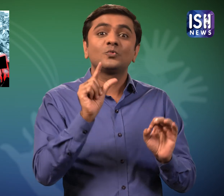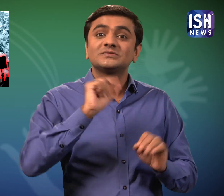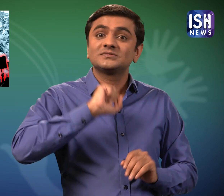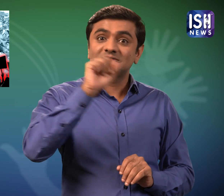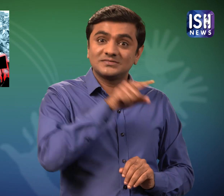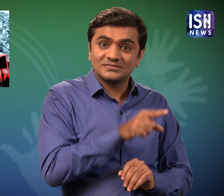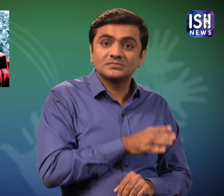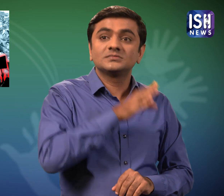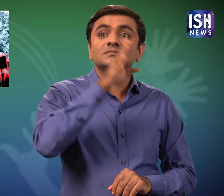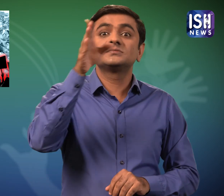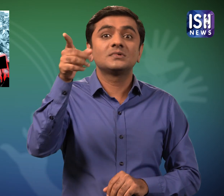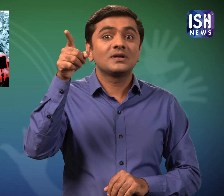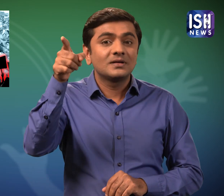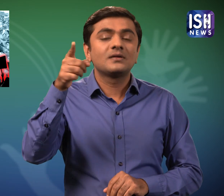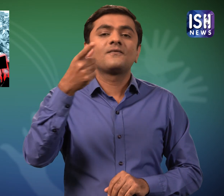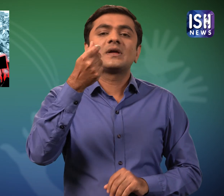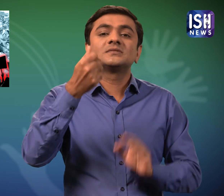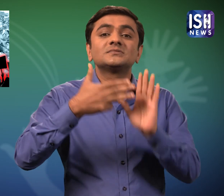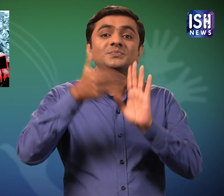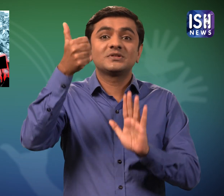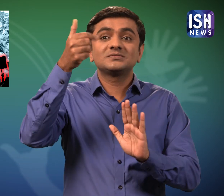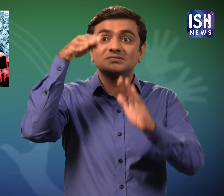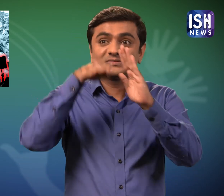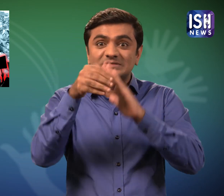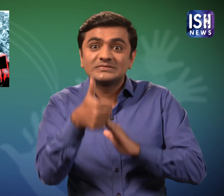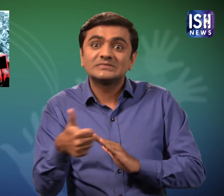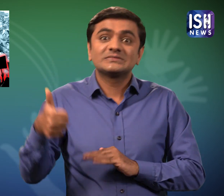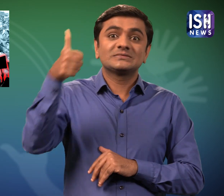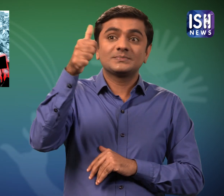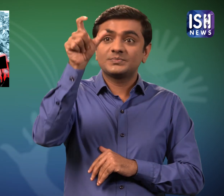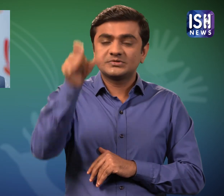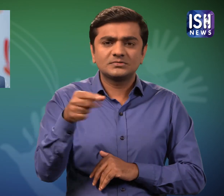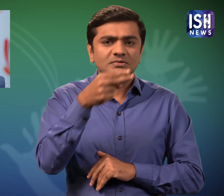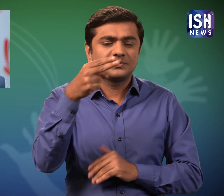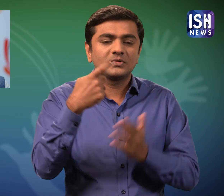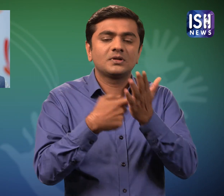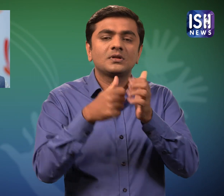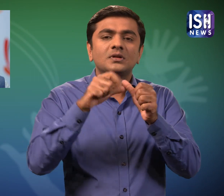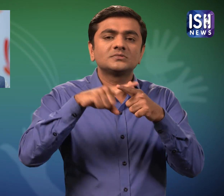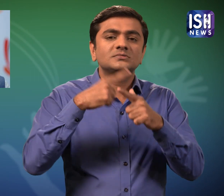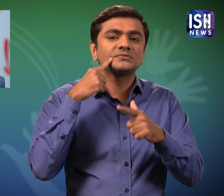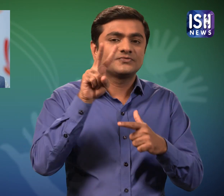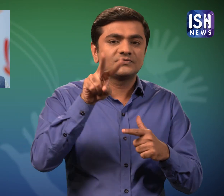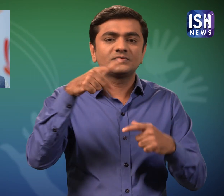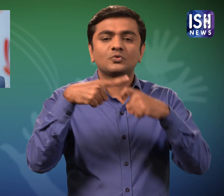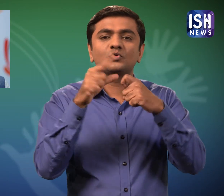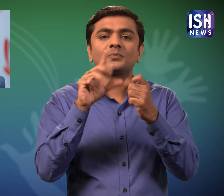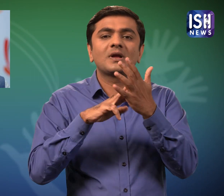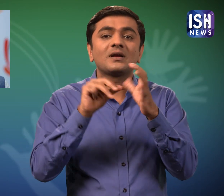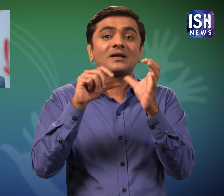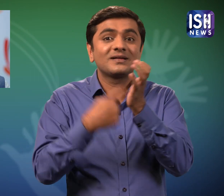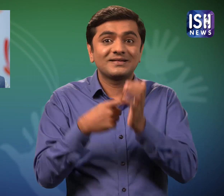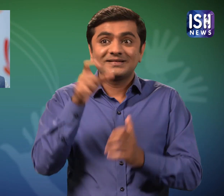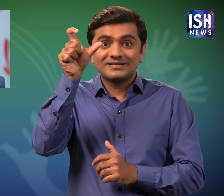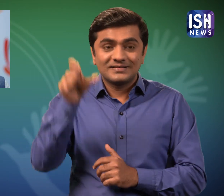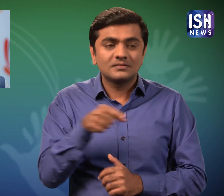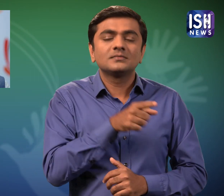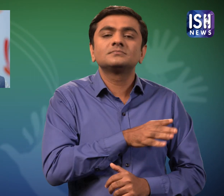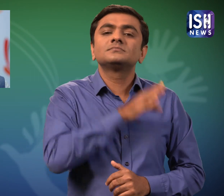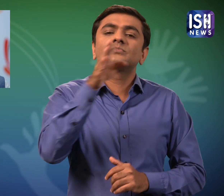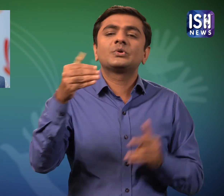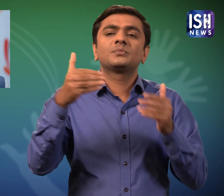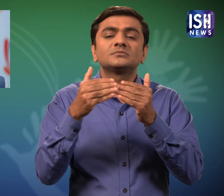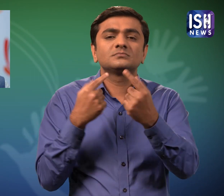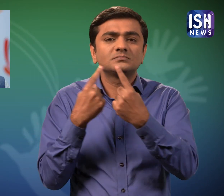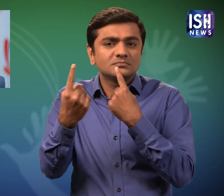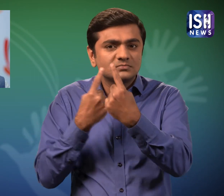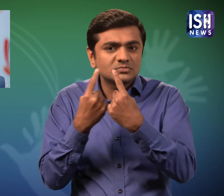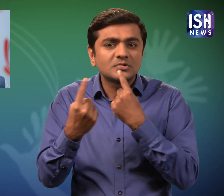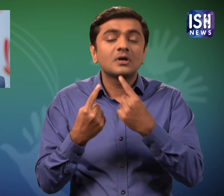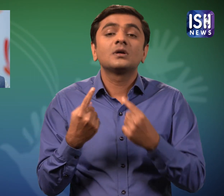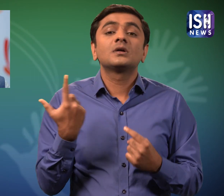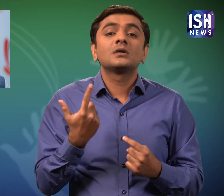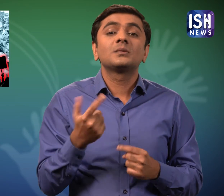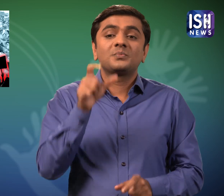Banks Unions had a meeting with a Minister from the Union Finance Ministry name, Rajiv Kumar.